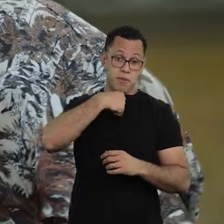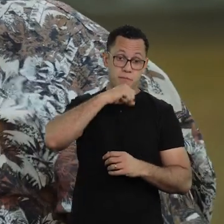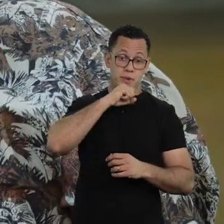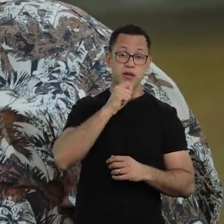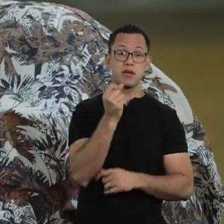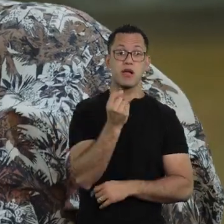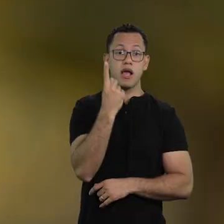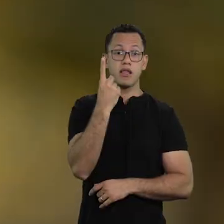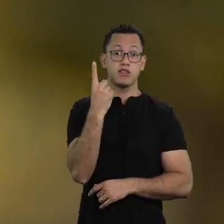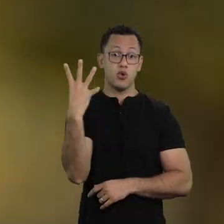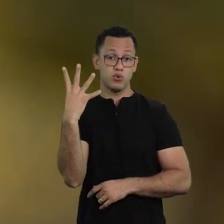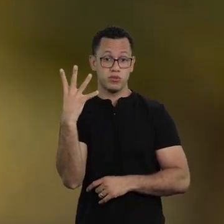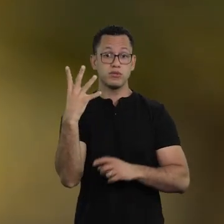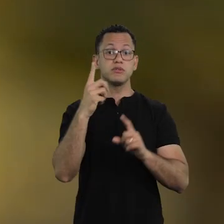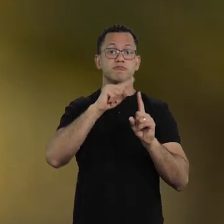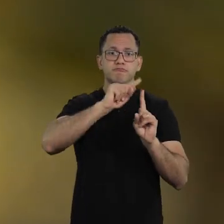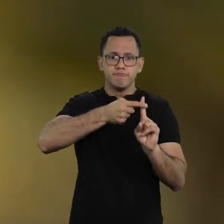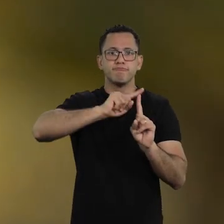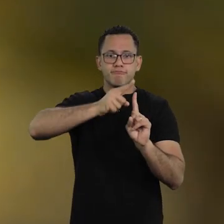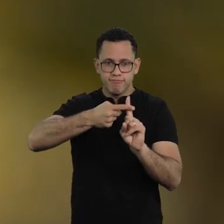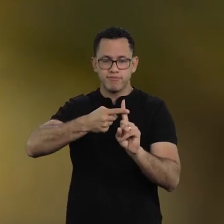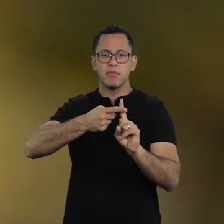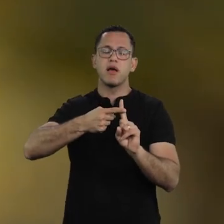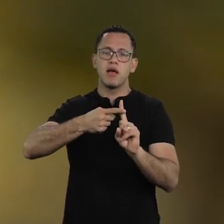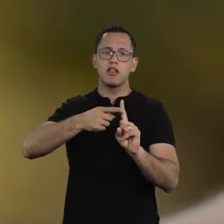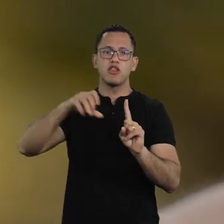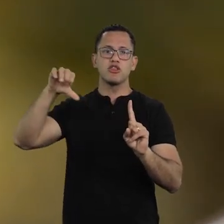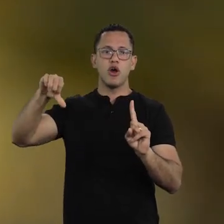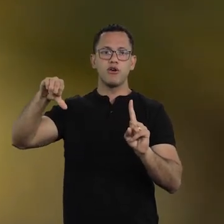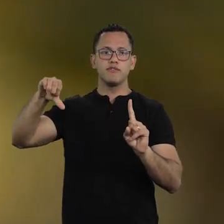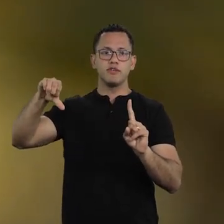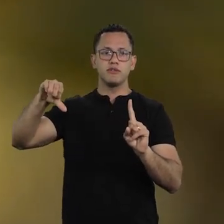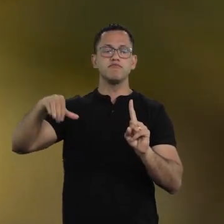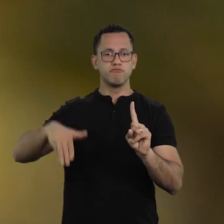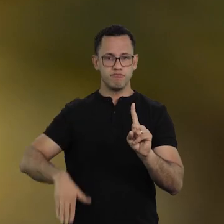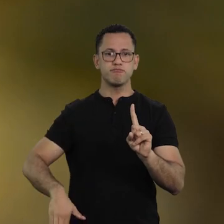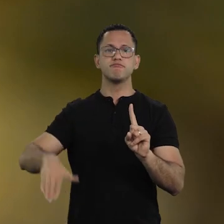My mother had 14 pregnancies. Nine survived.